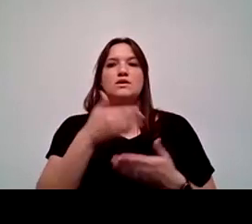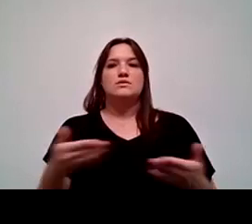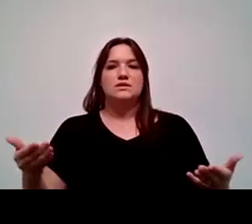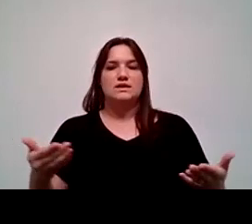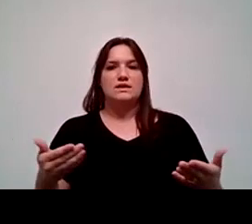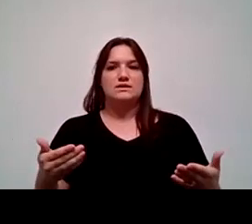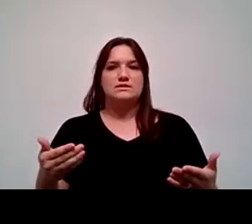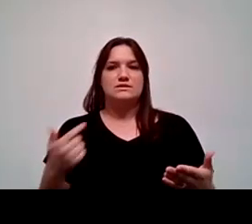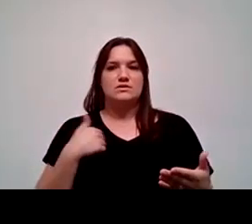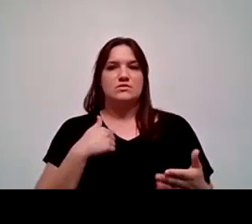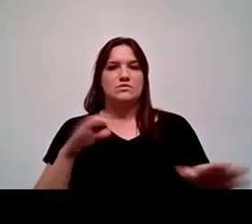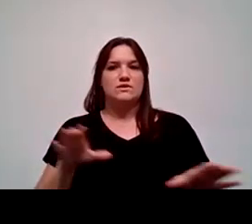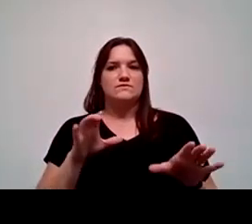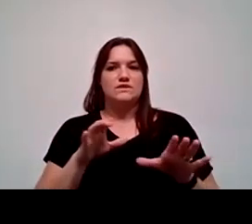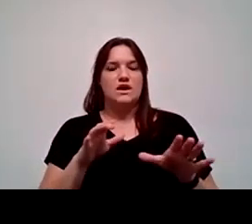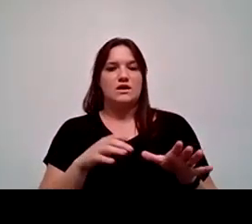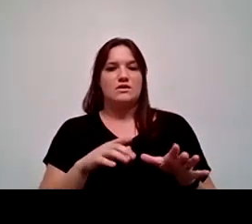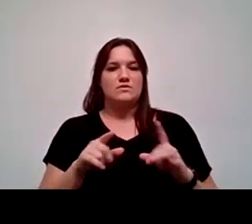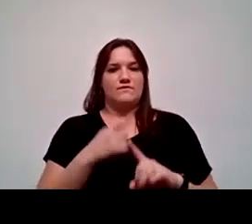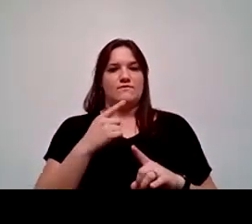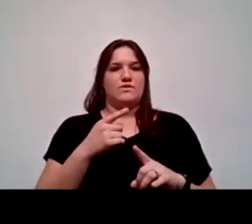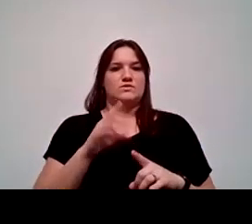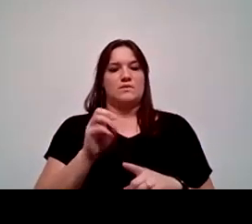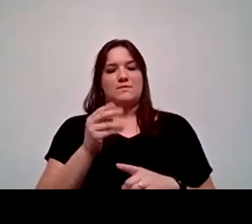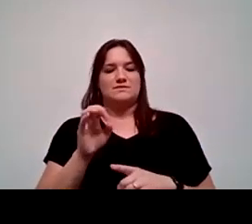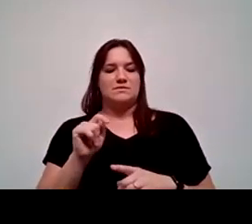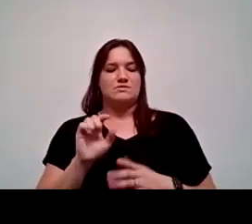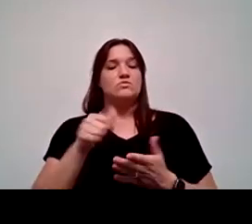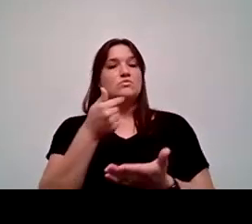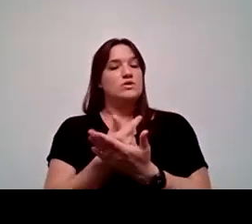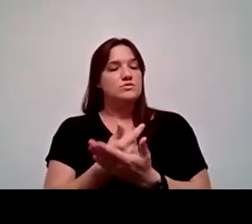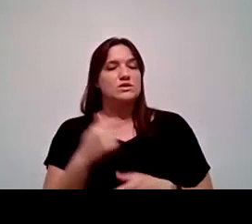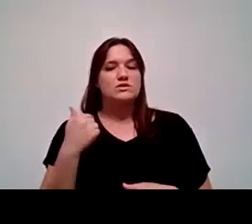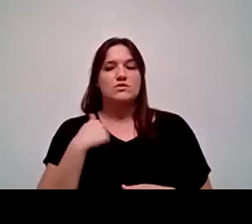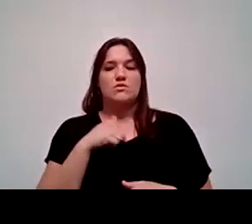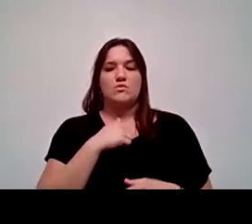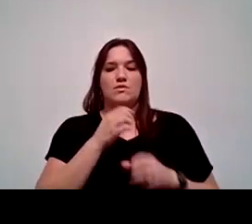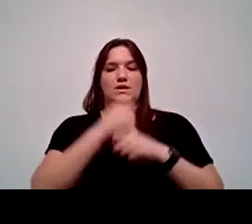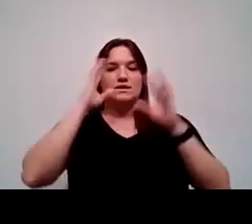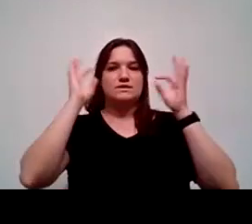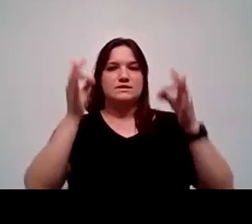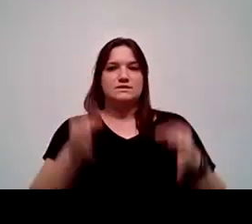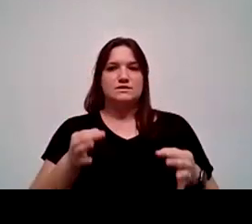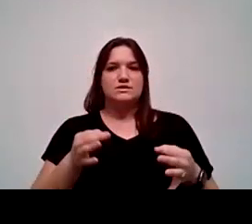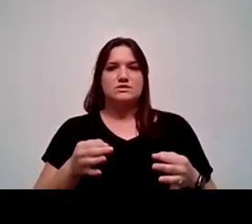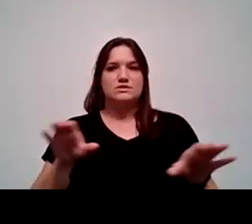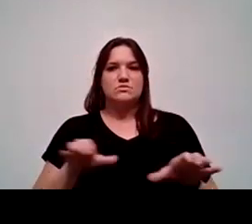we've done in our commencement, when we had our first ever commencement, was I made the decision to bring in a mariachi band because that connects